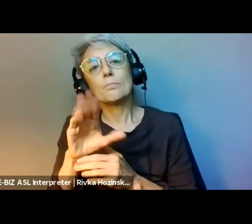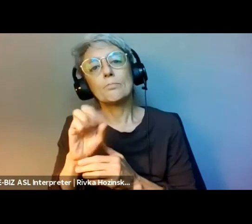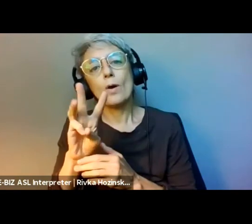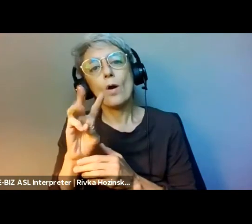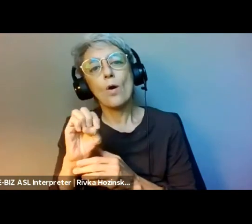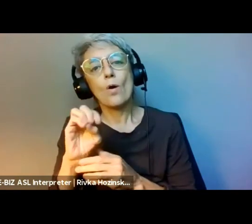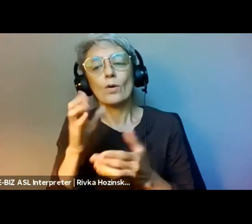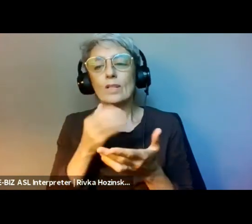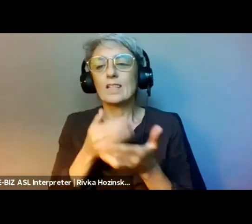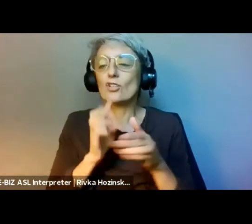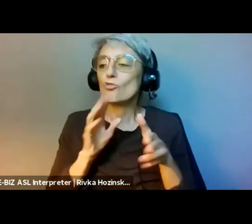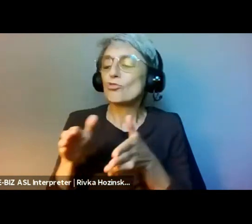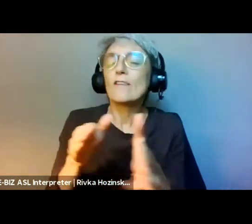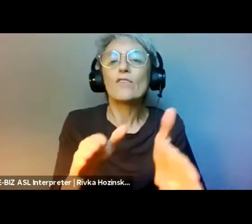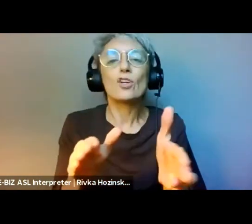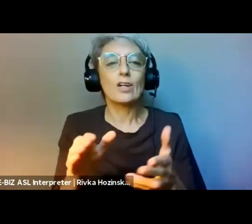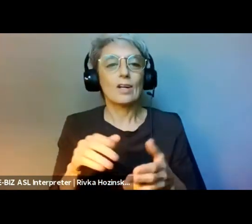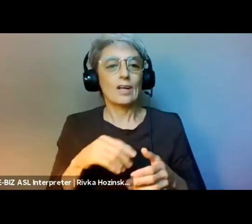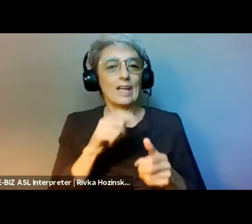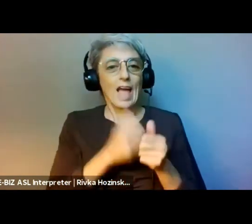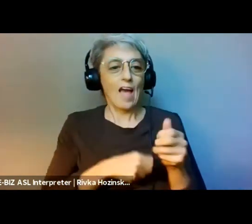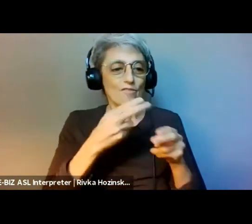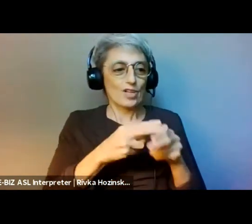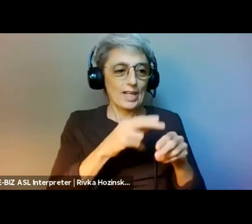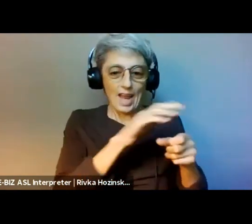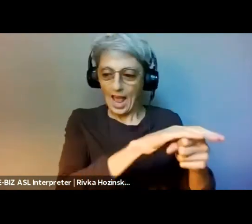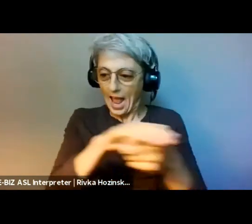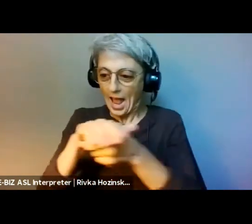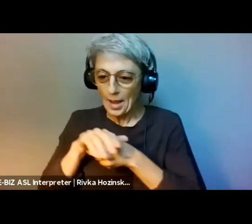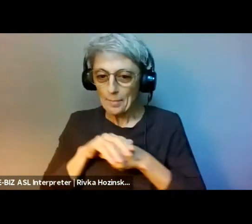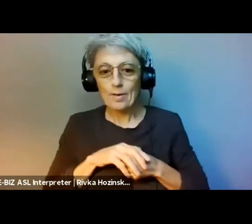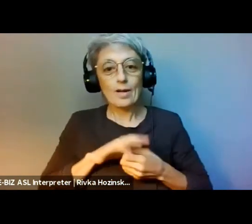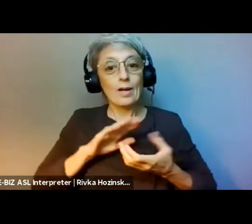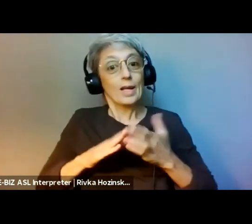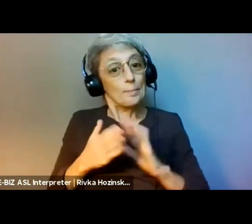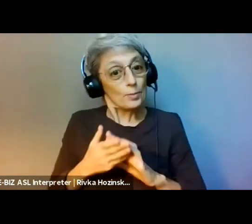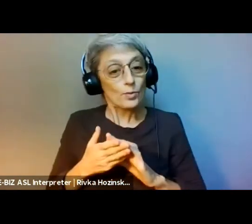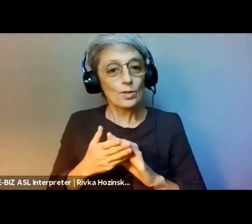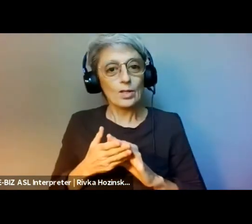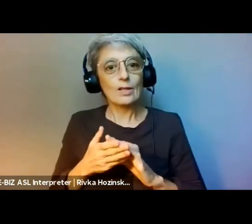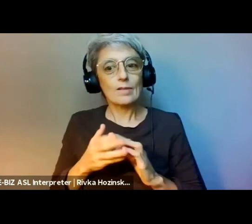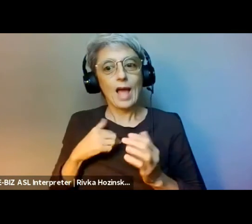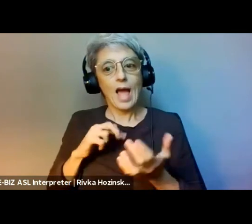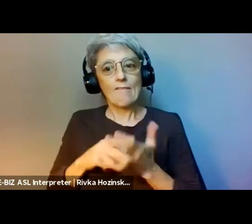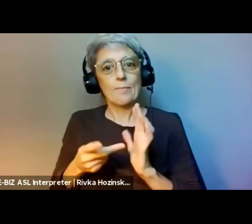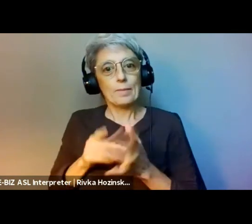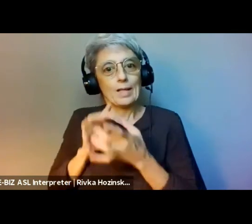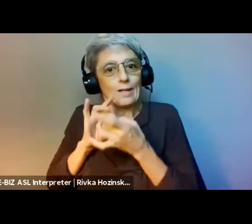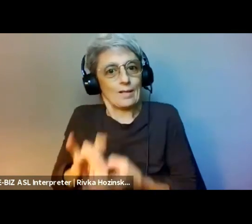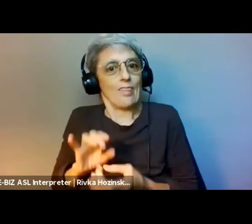that has emerged as a result. The dominant world view perpetuated by philanthropy is oligarchy.